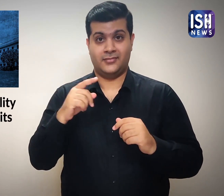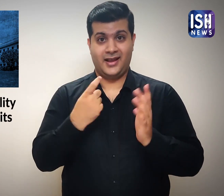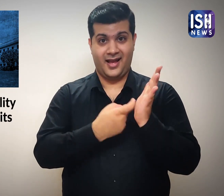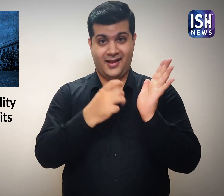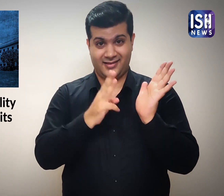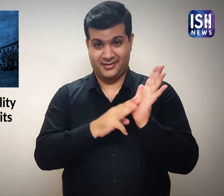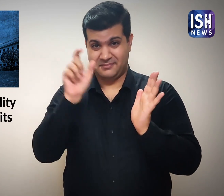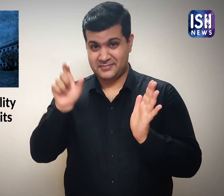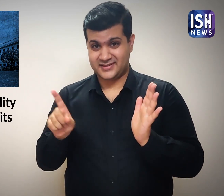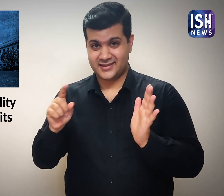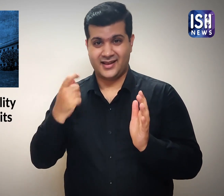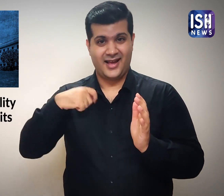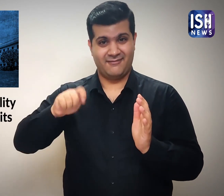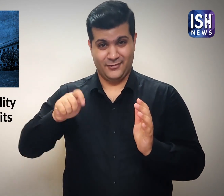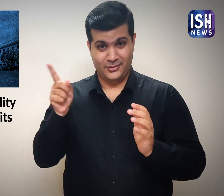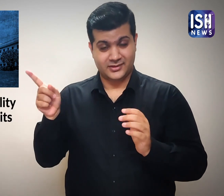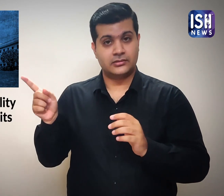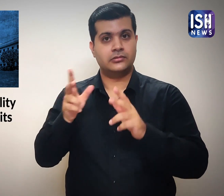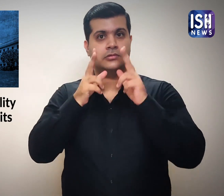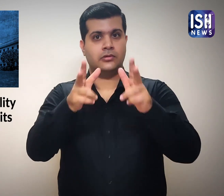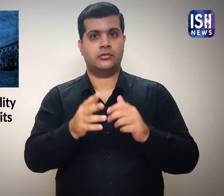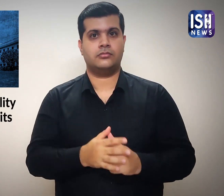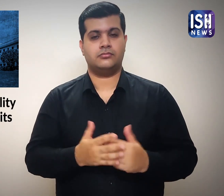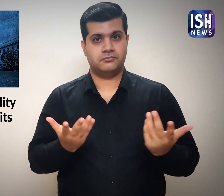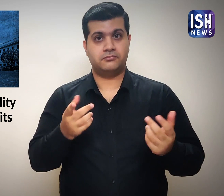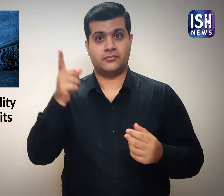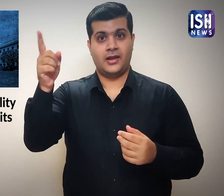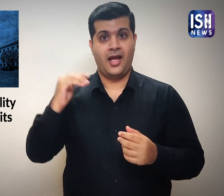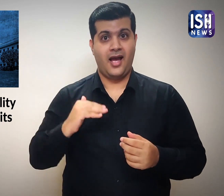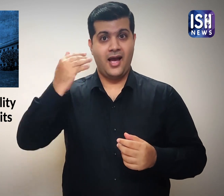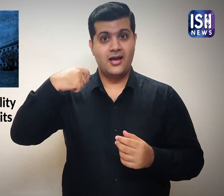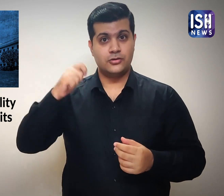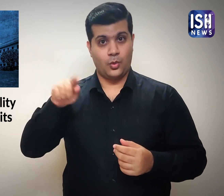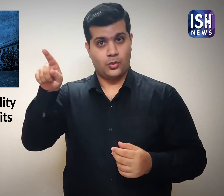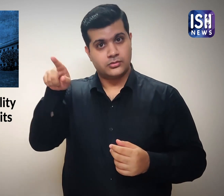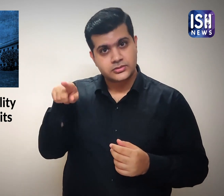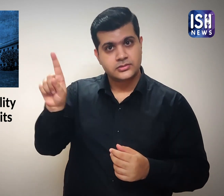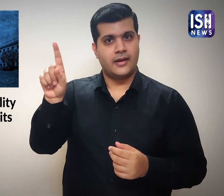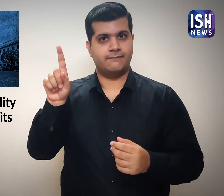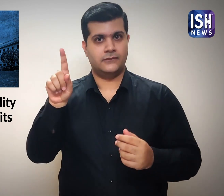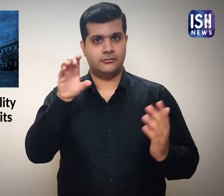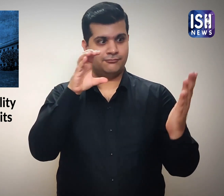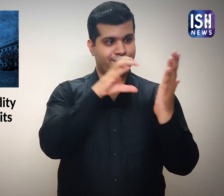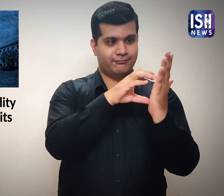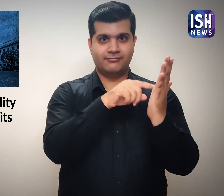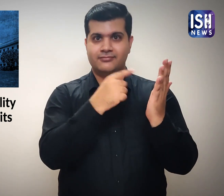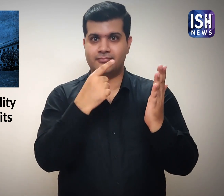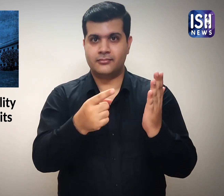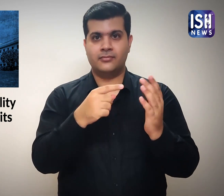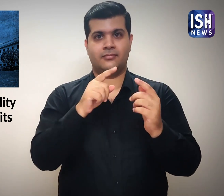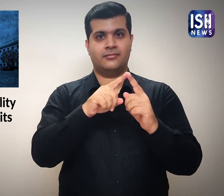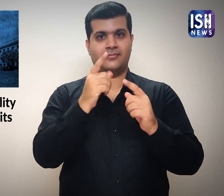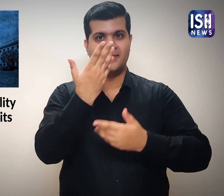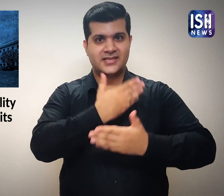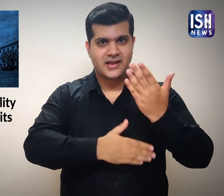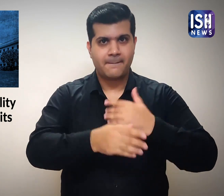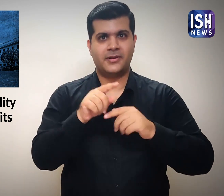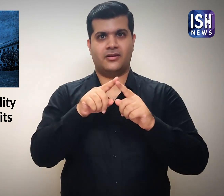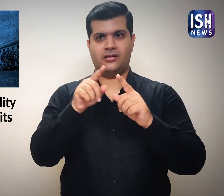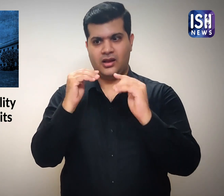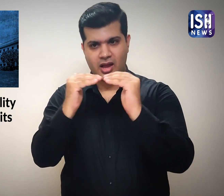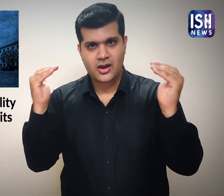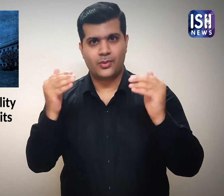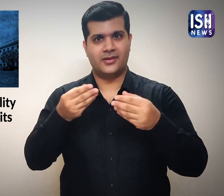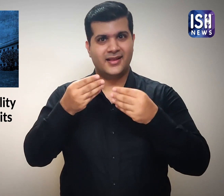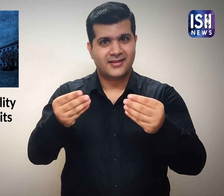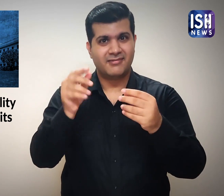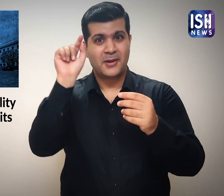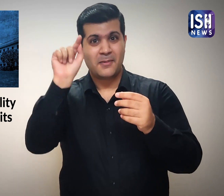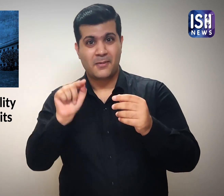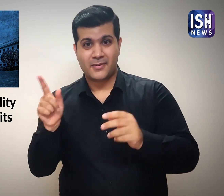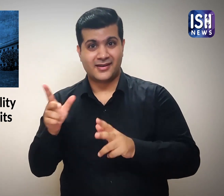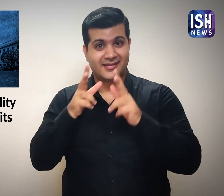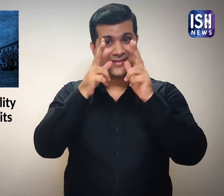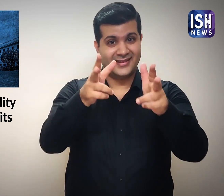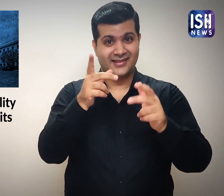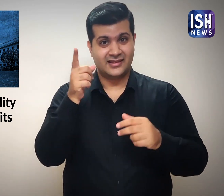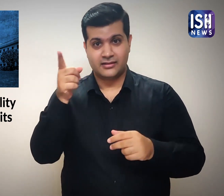He said that the Supreme Court's endorsement of the High Court judgment